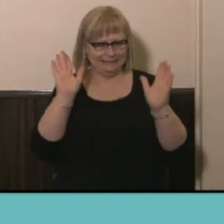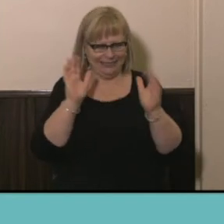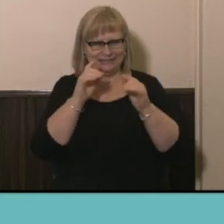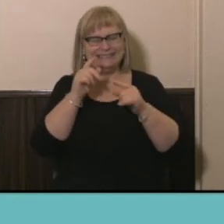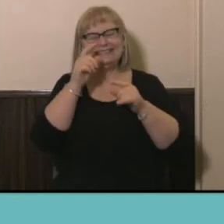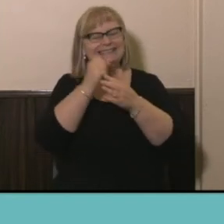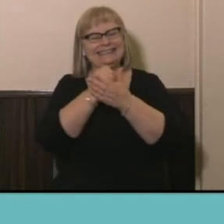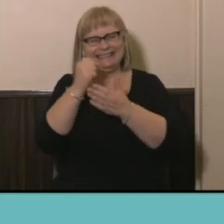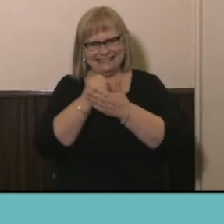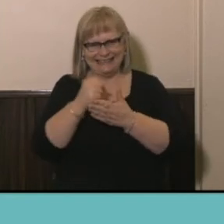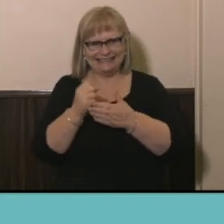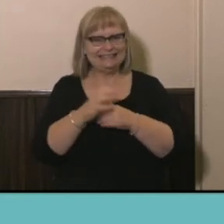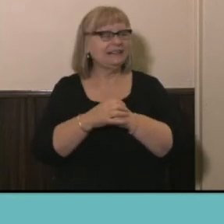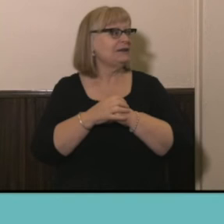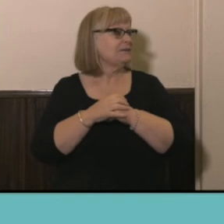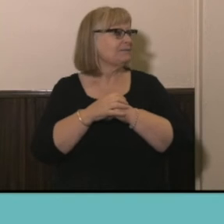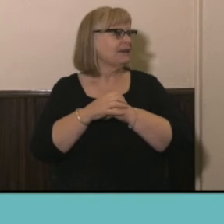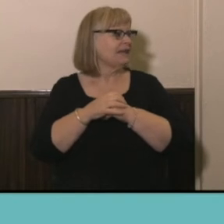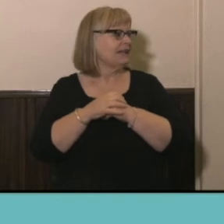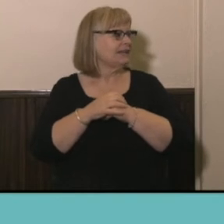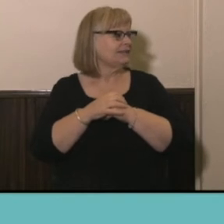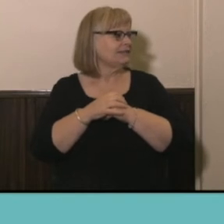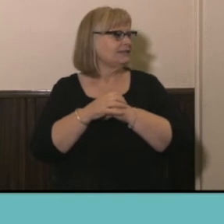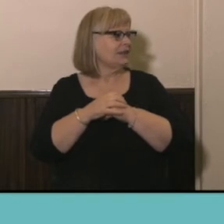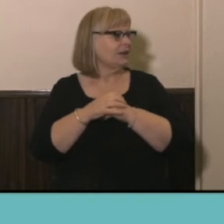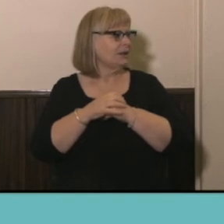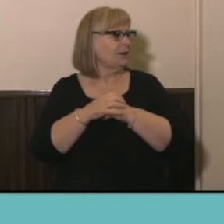remained the top field of study since the last Census followed by engineering and